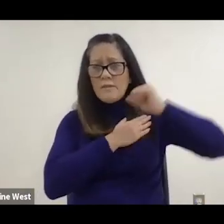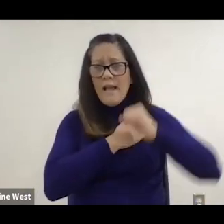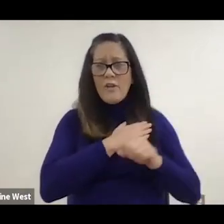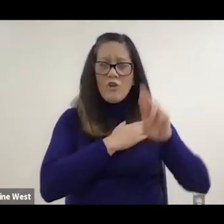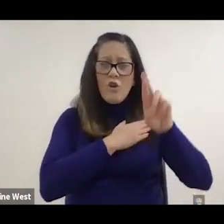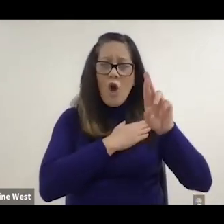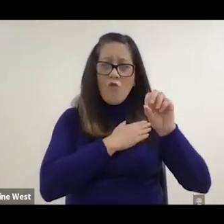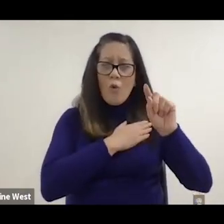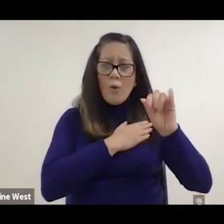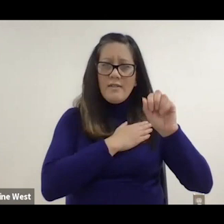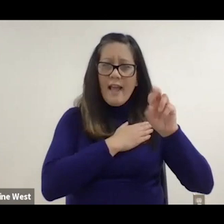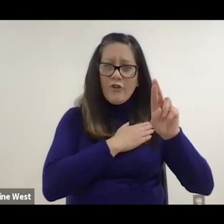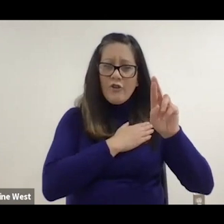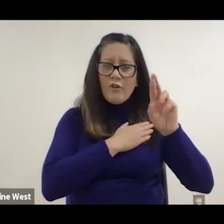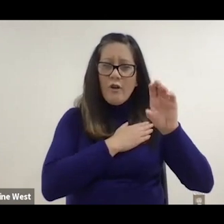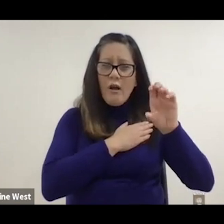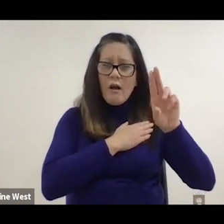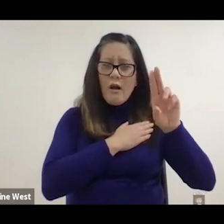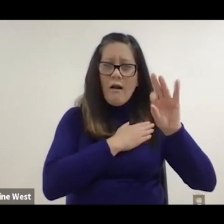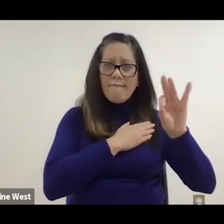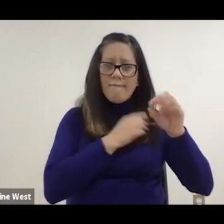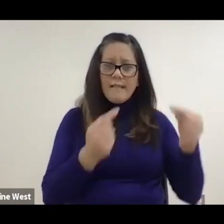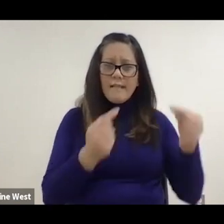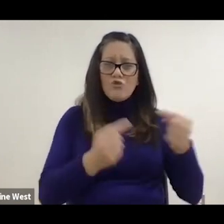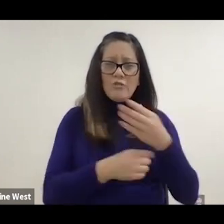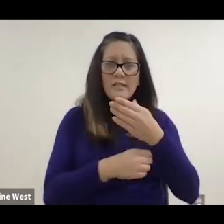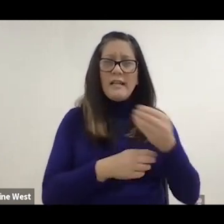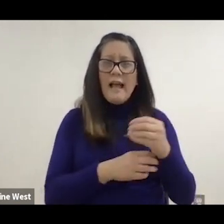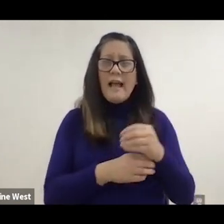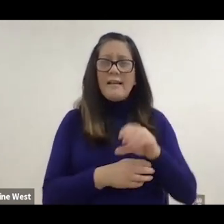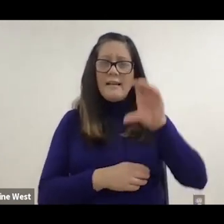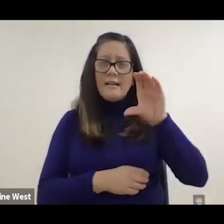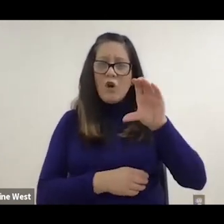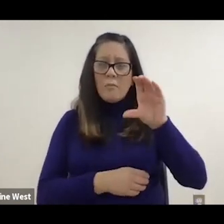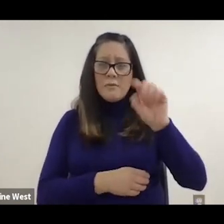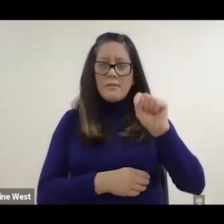started studying this problem, but actually studied it for two reasons of 1.